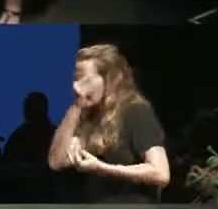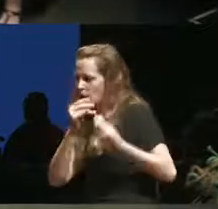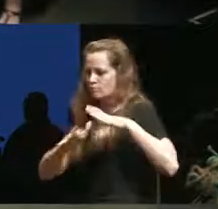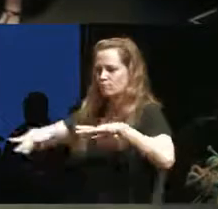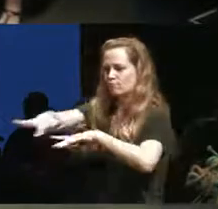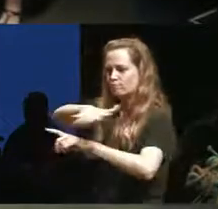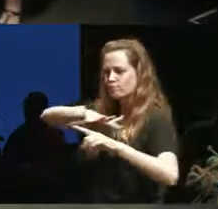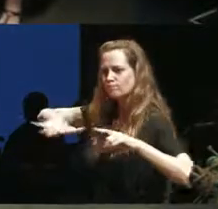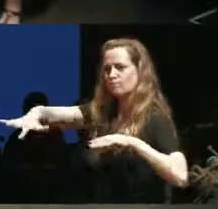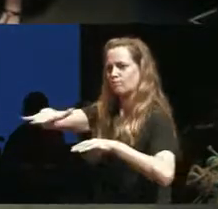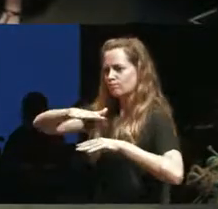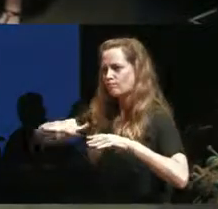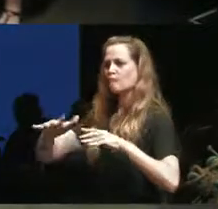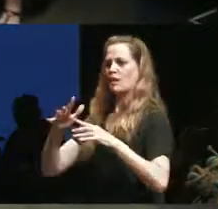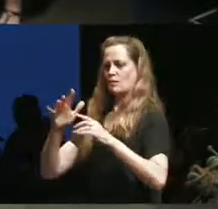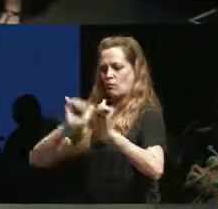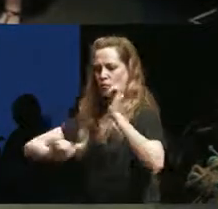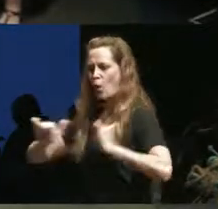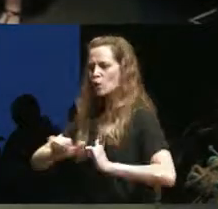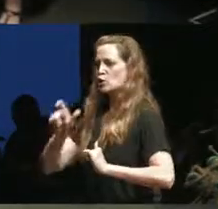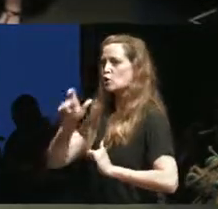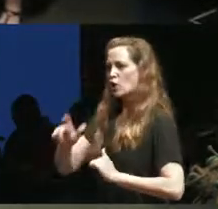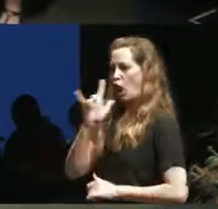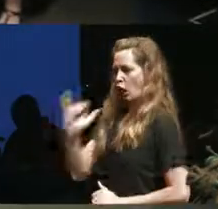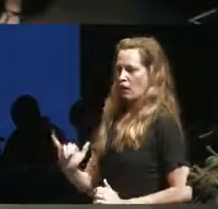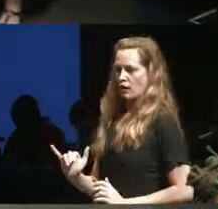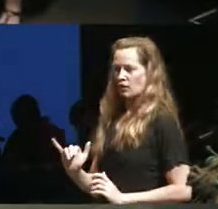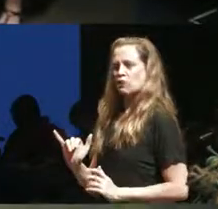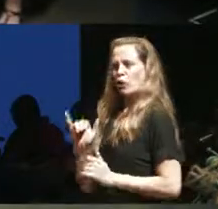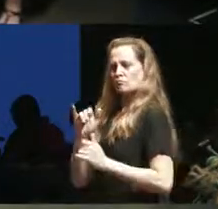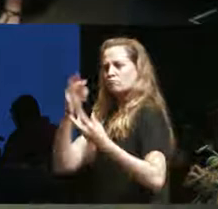what performance should be